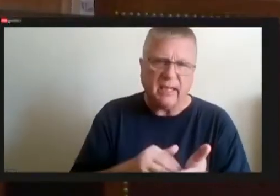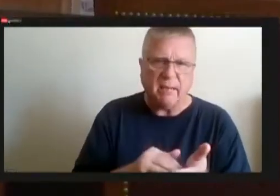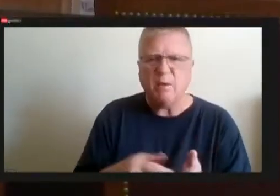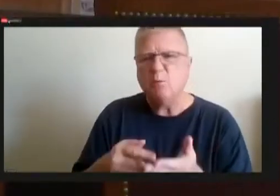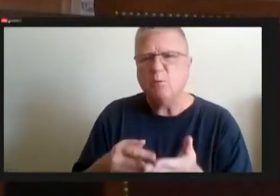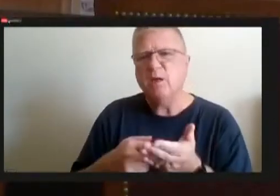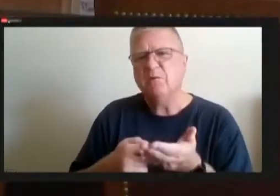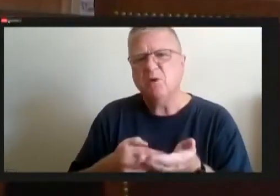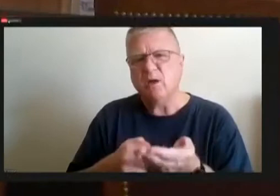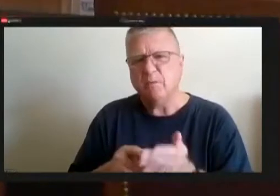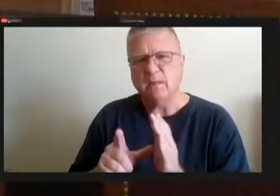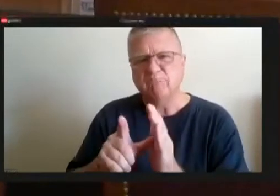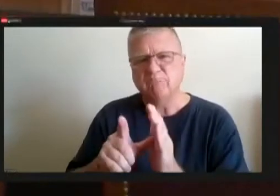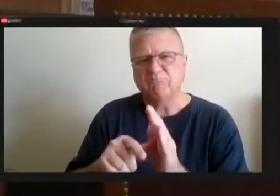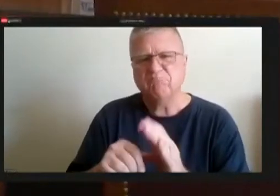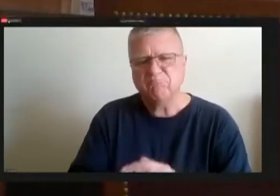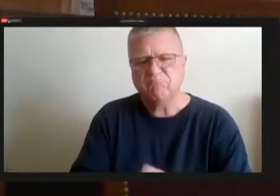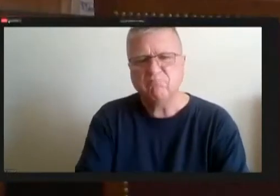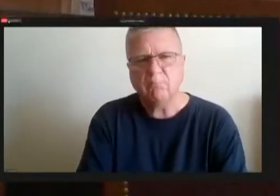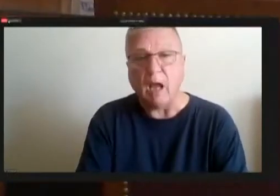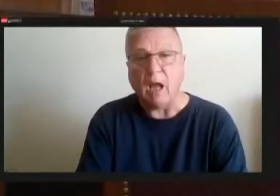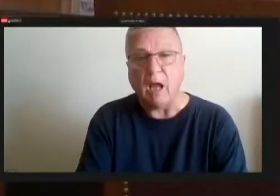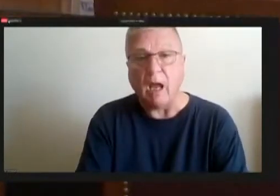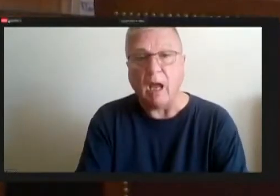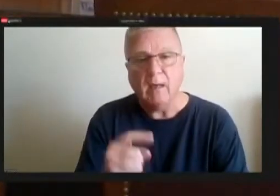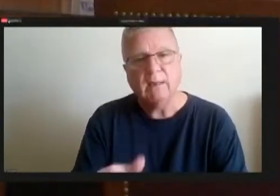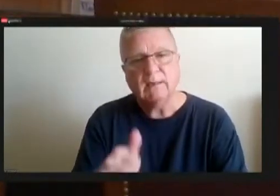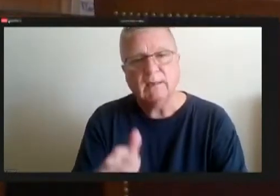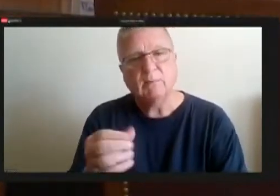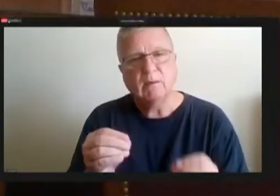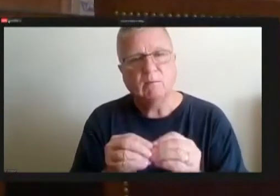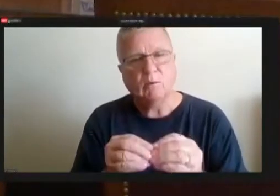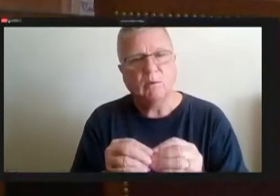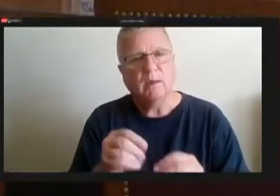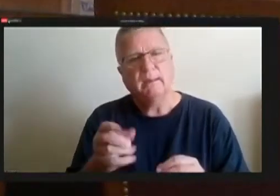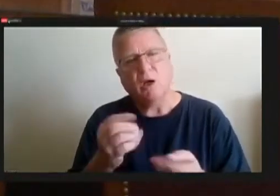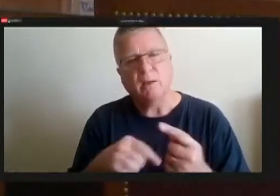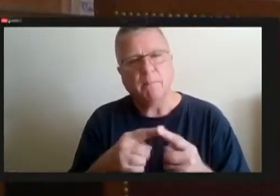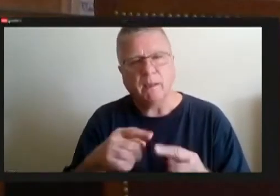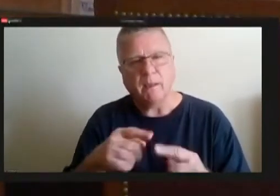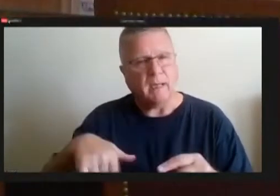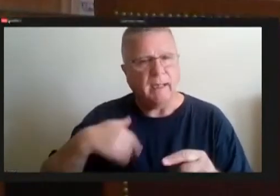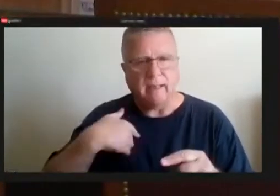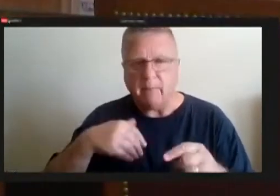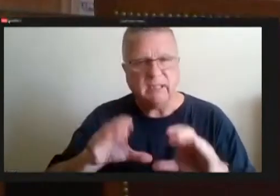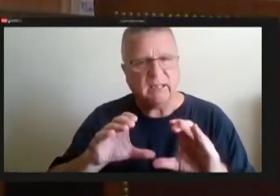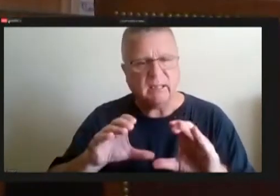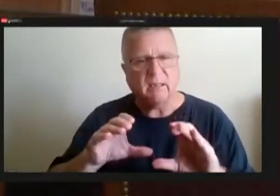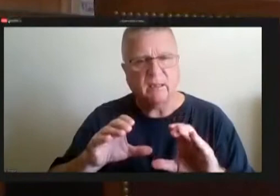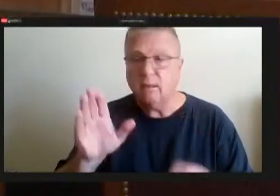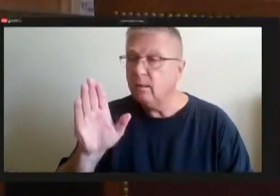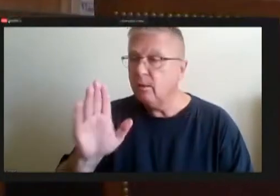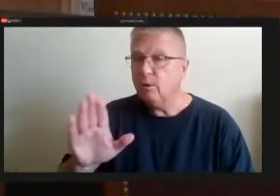One other thing I wanted to touch base on I didn't get a chance to was your street, your bike sweeper.